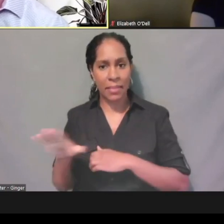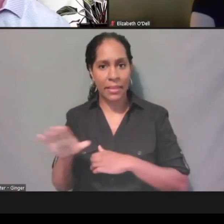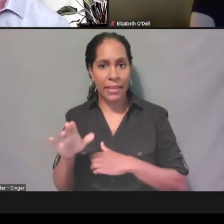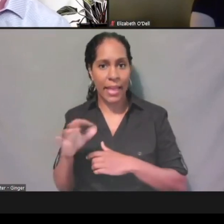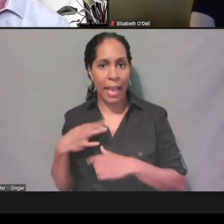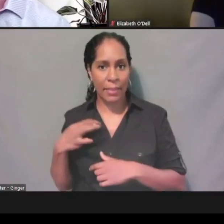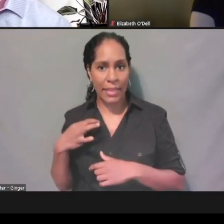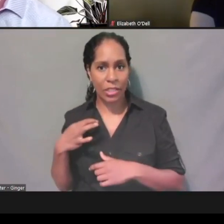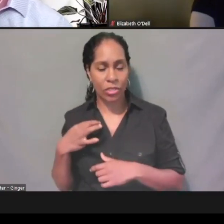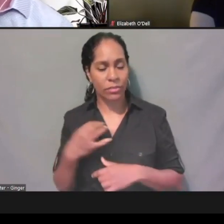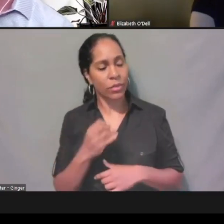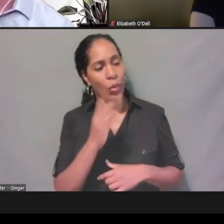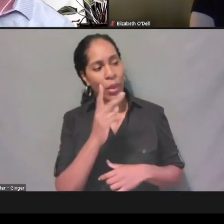[Kevin] Okay, got it, thank you.